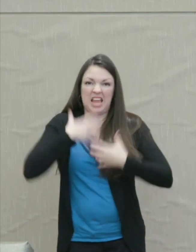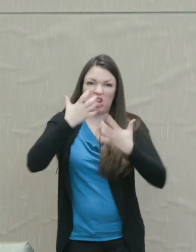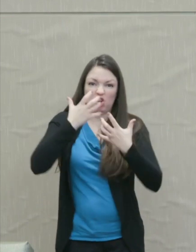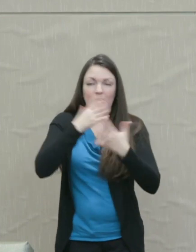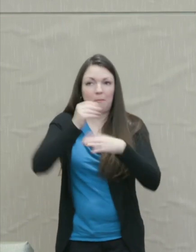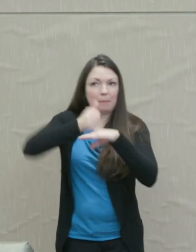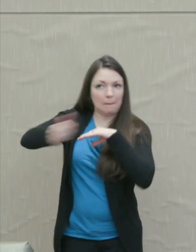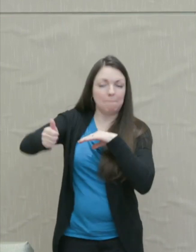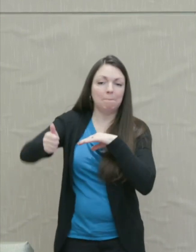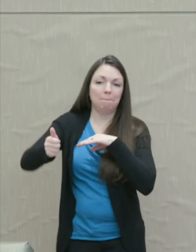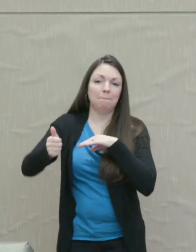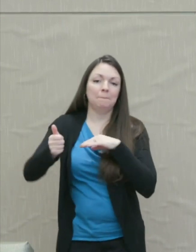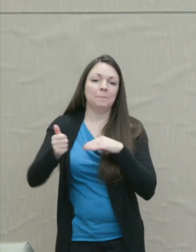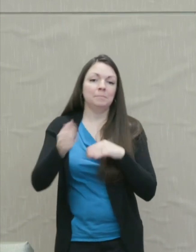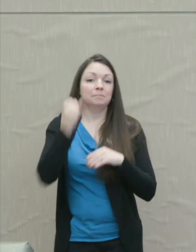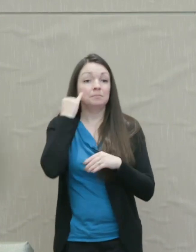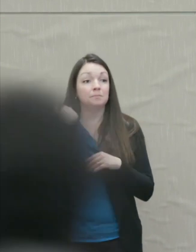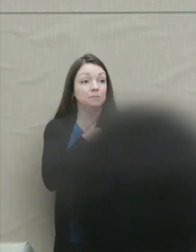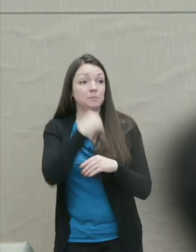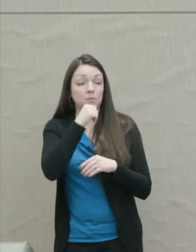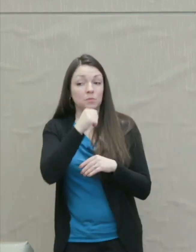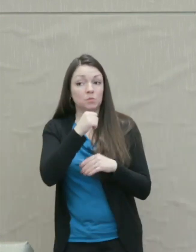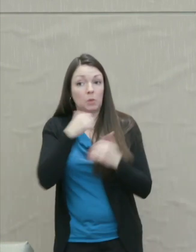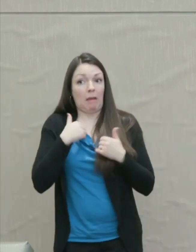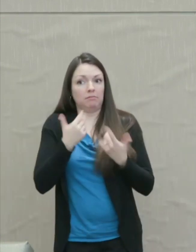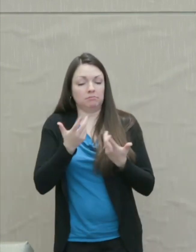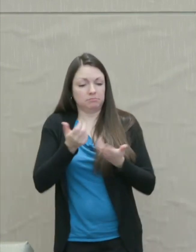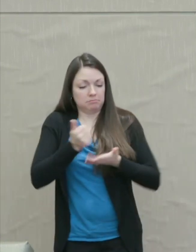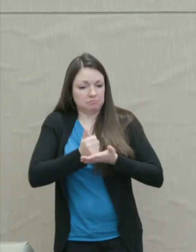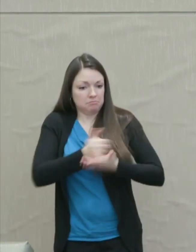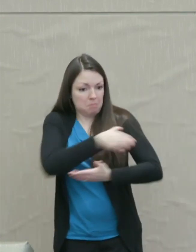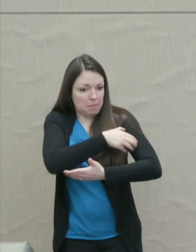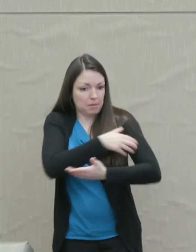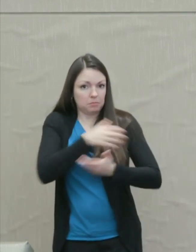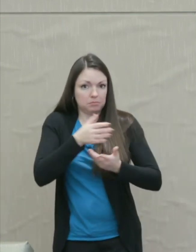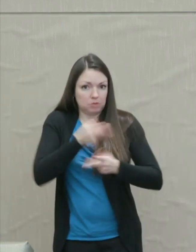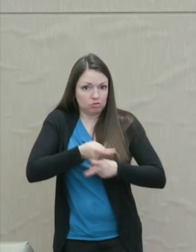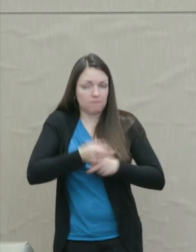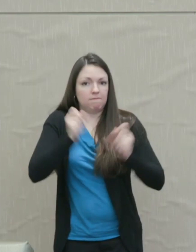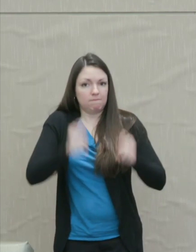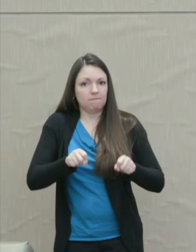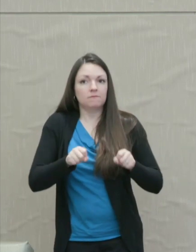If we were not helpless, we would just go get what we need.